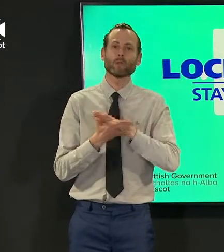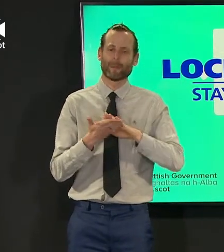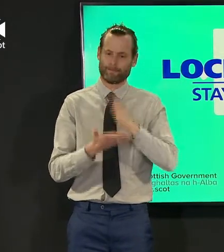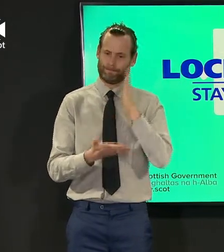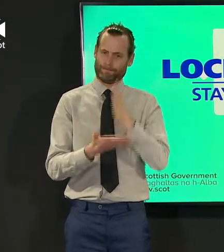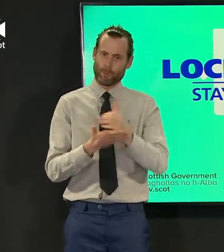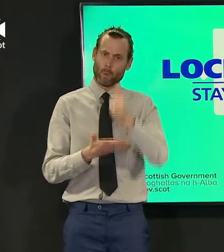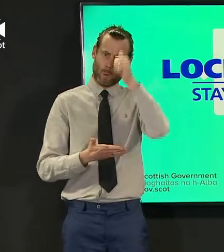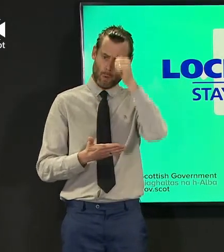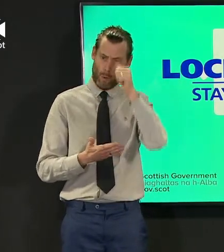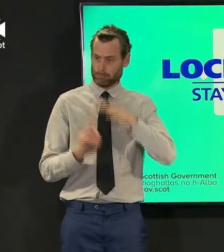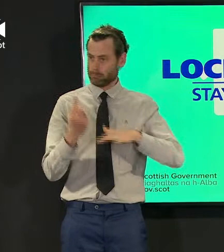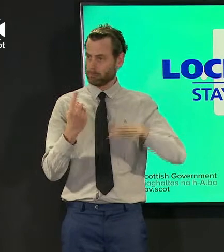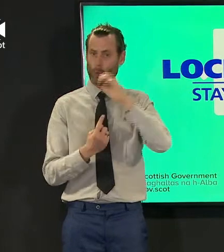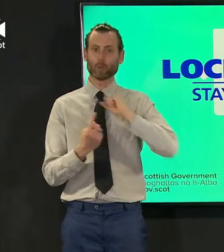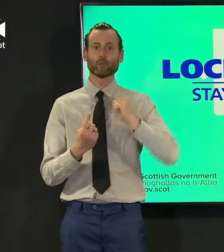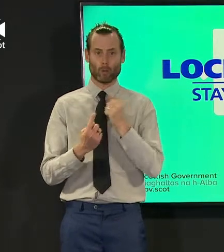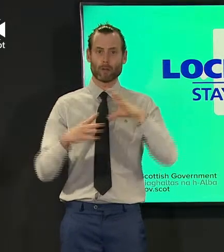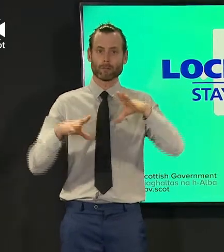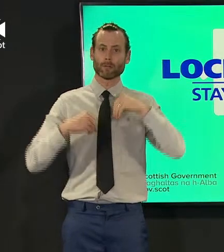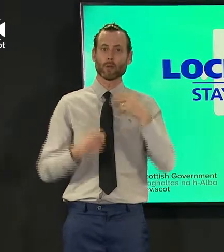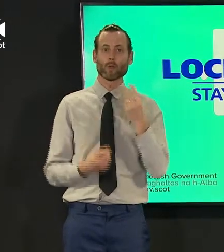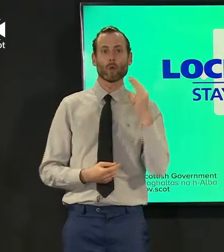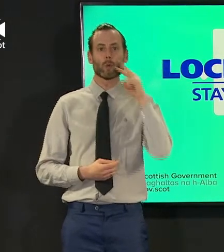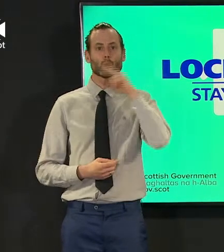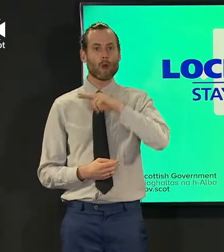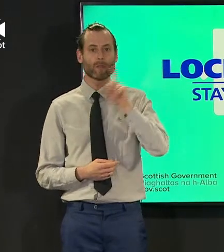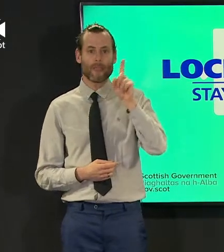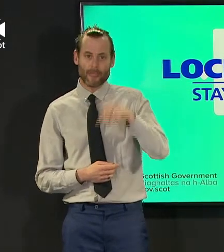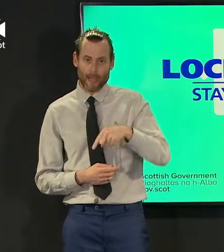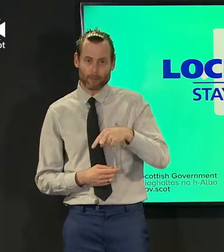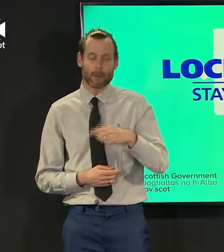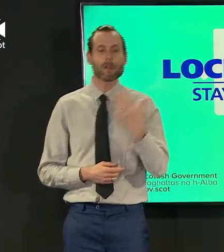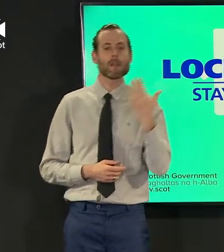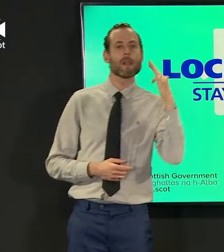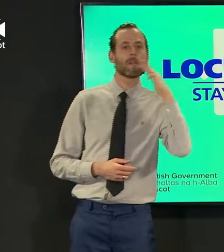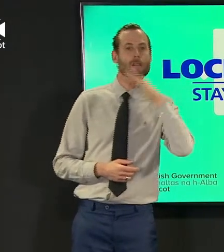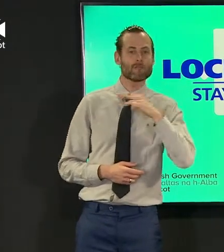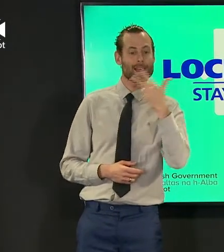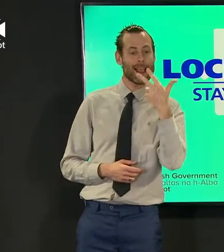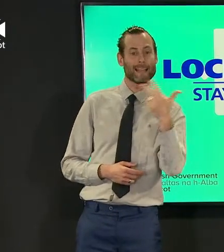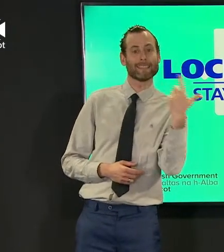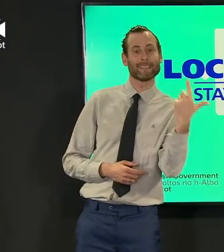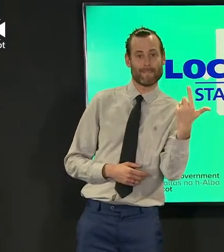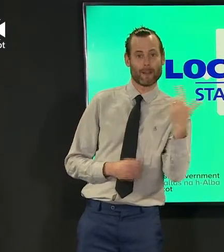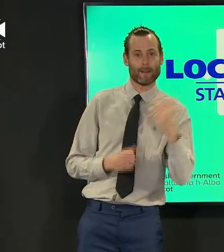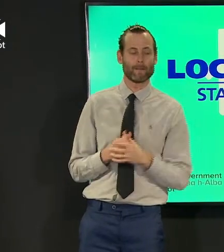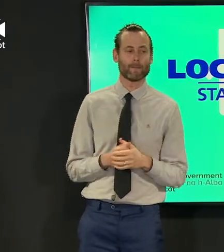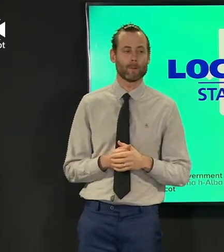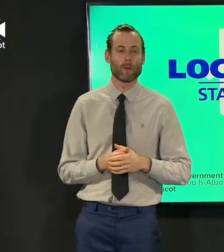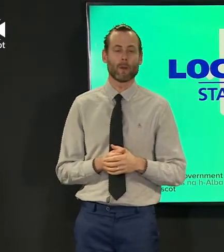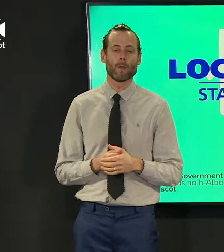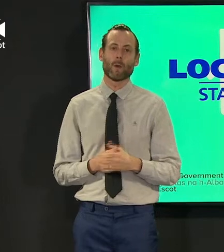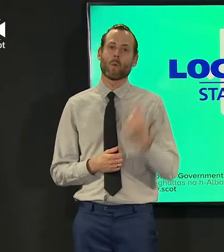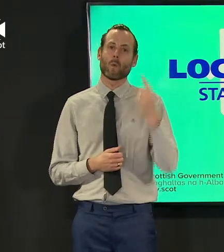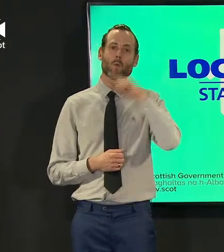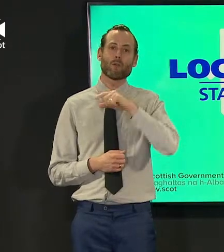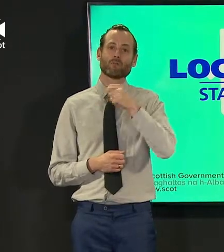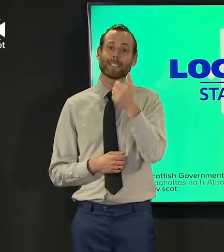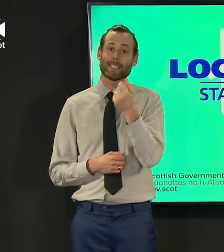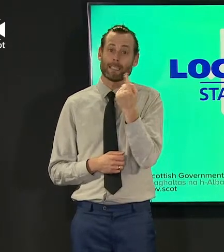cases in scotland to 200,987. 161 of those new